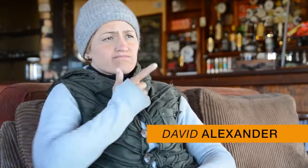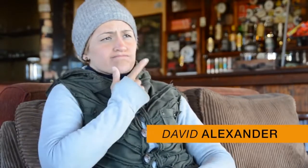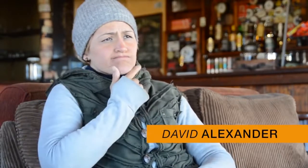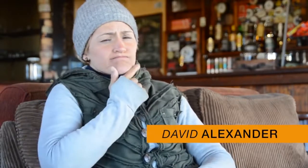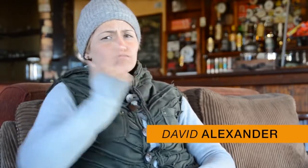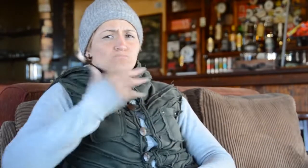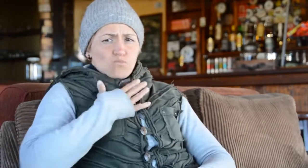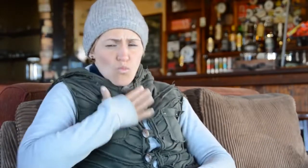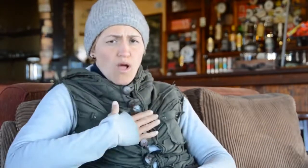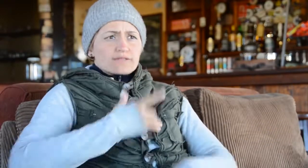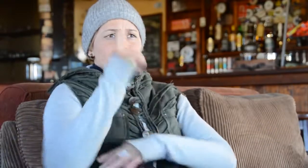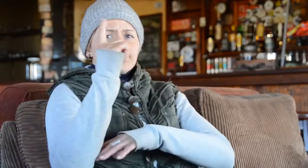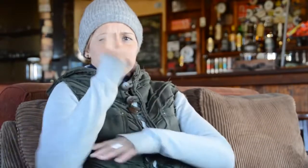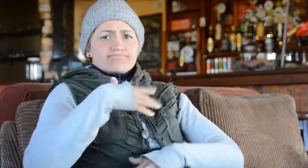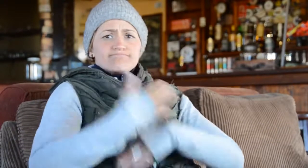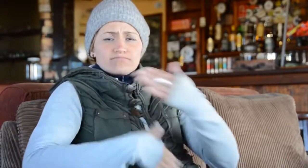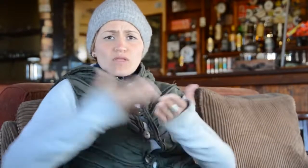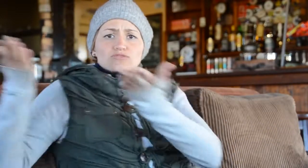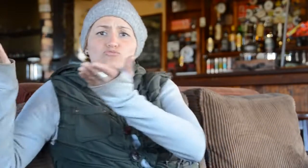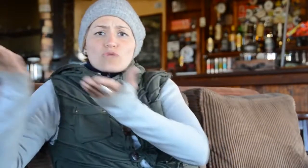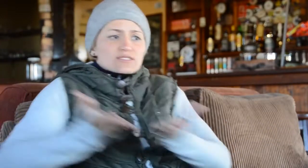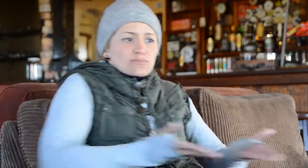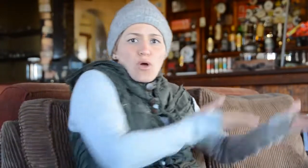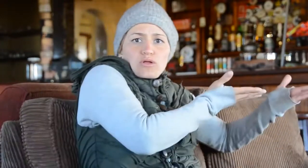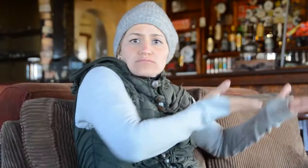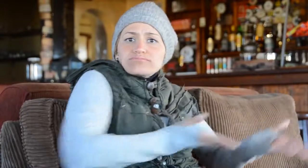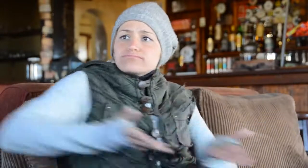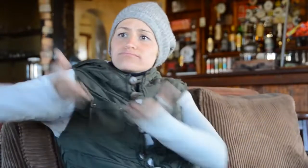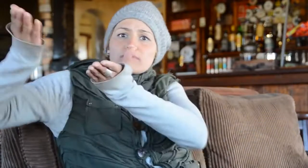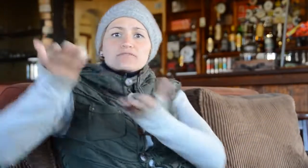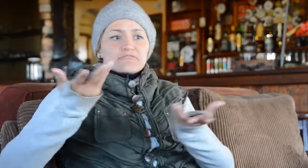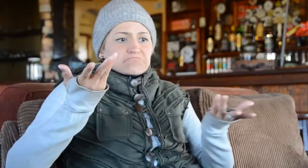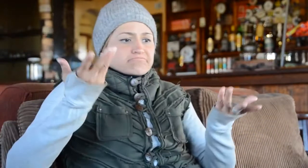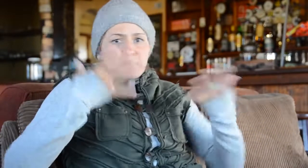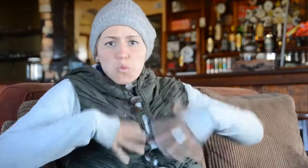using the road for transporting goods such as